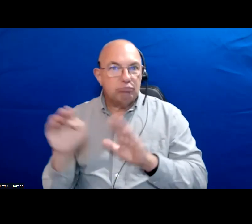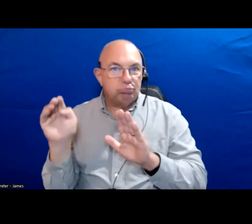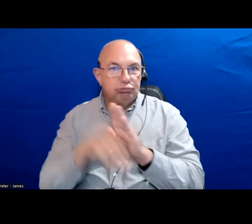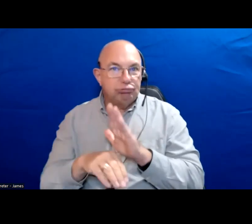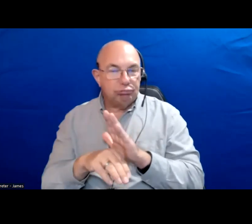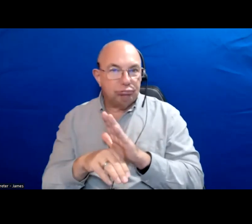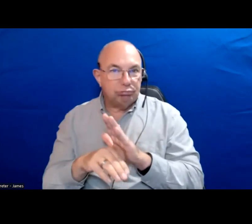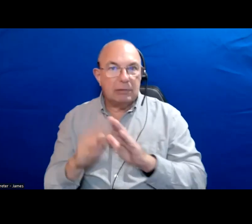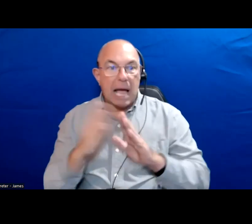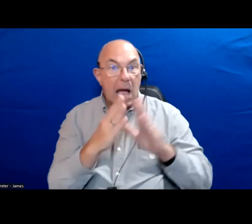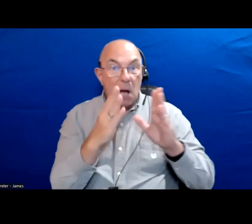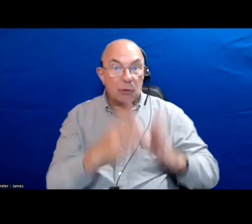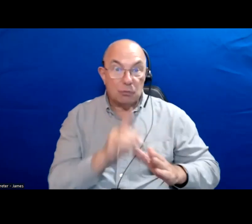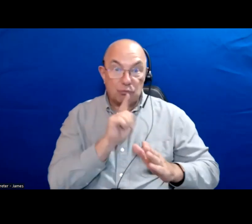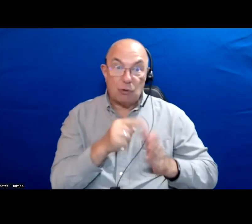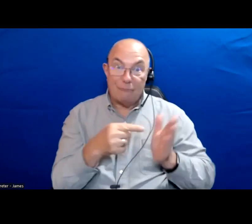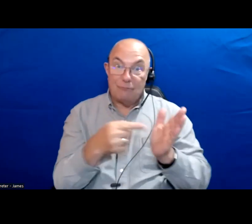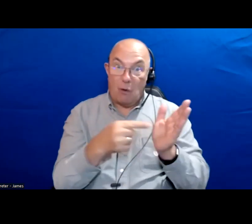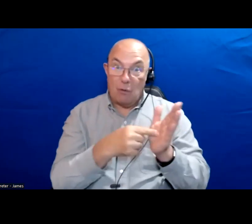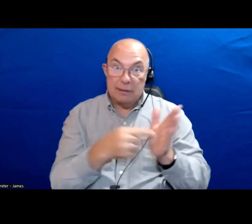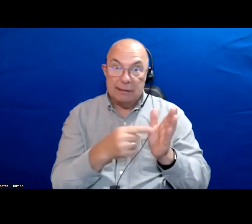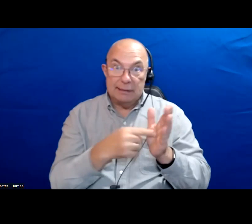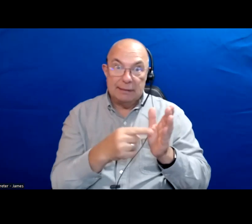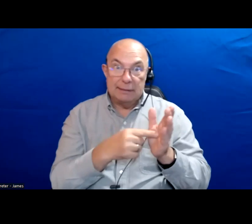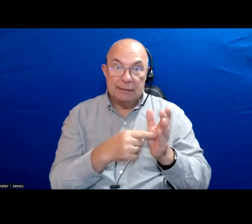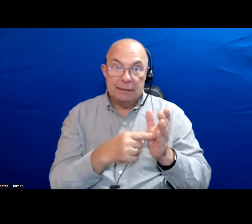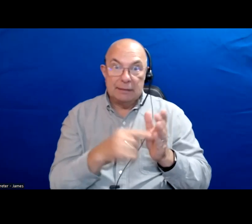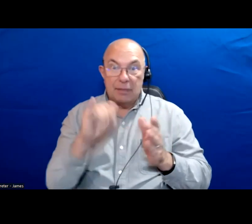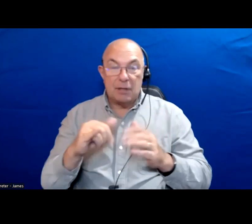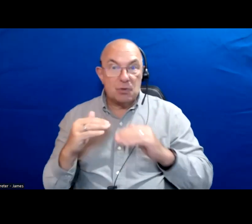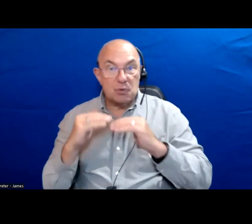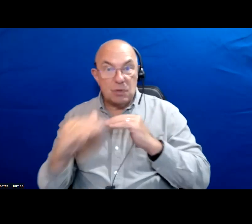The housing that was affordable that sits on top of those street-level businesses have